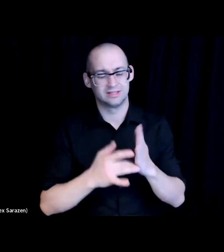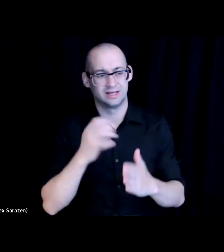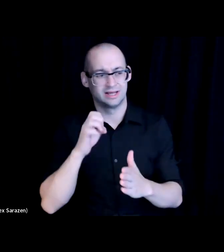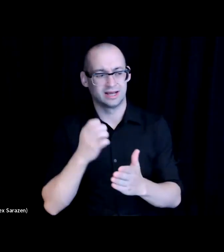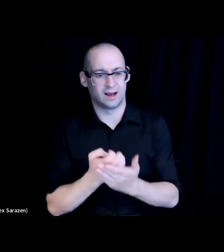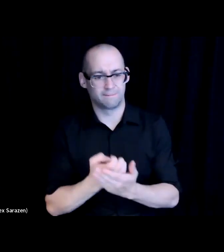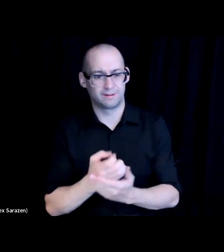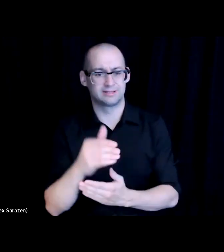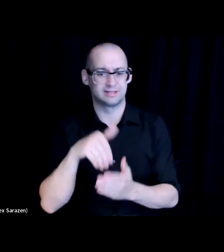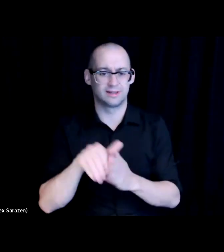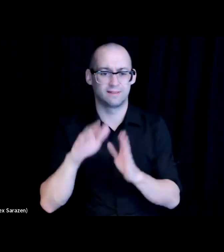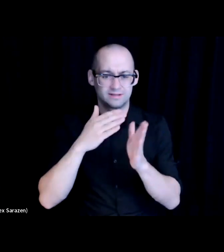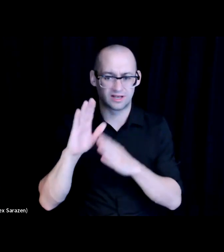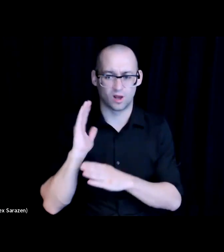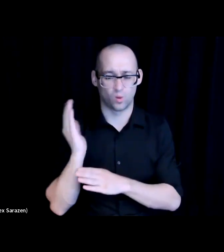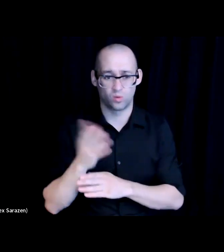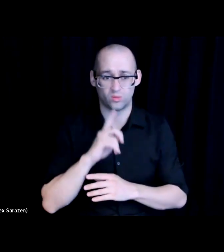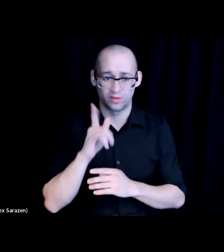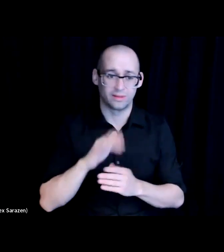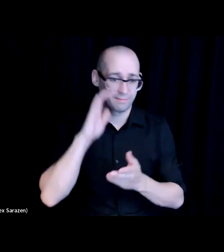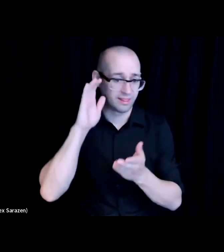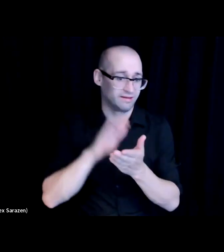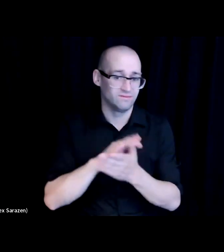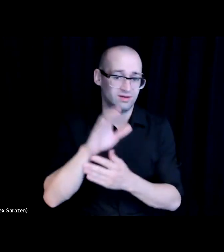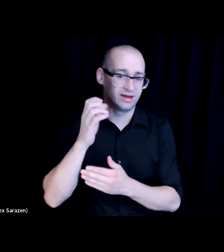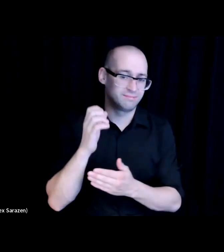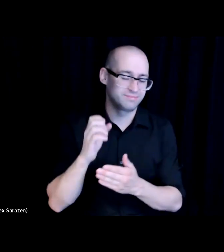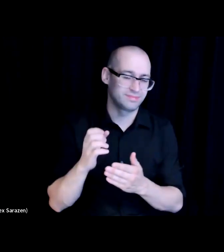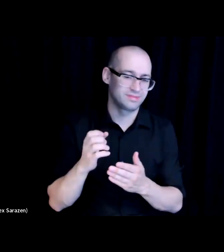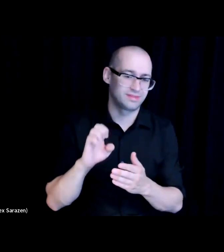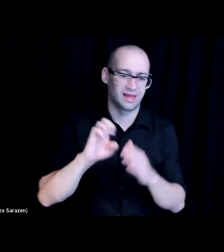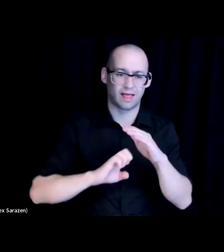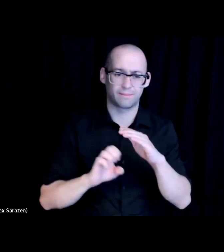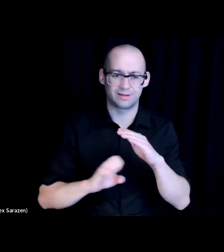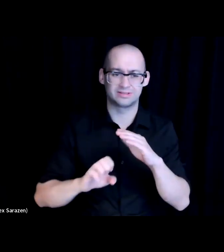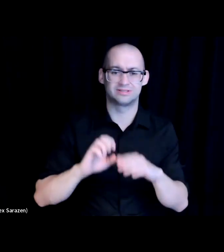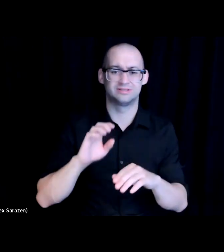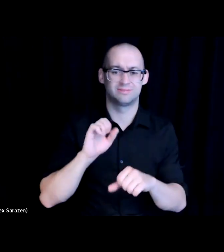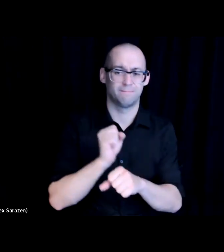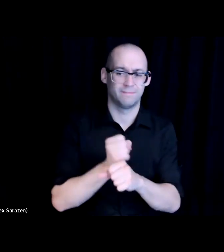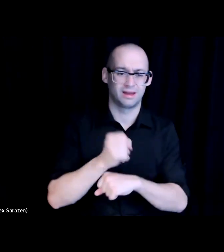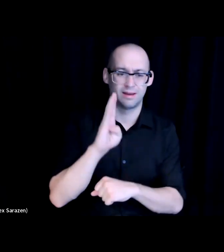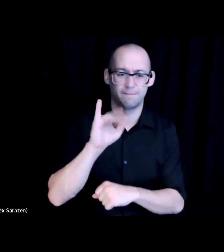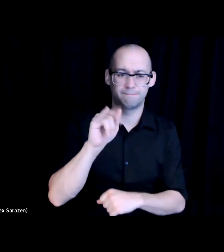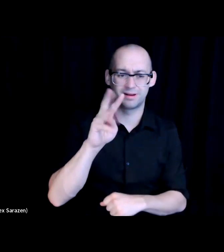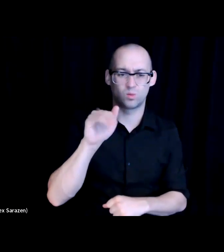We really believe that the elements that make up a wise lines of business are the necessary